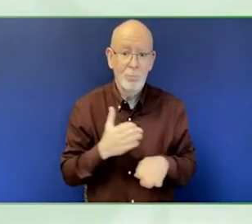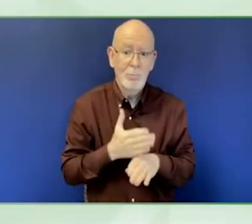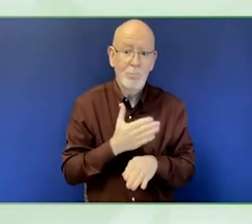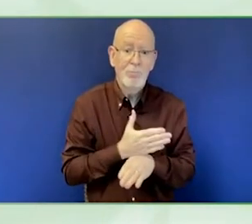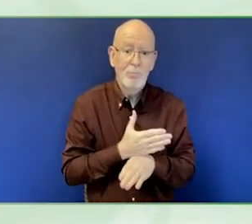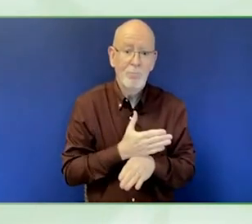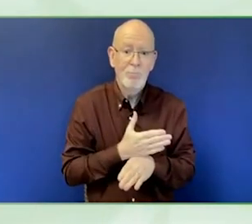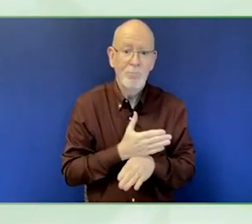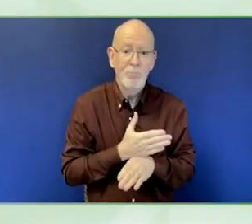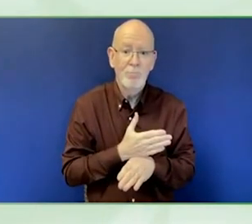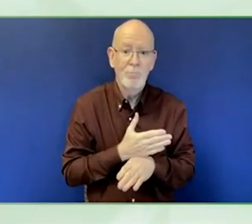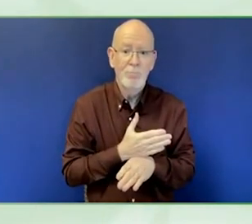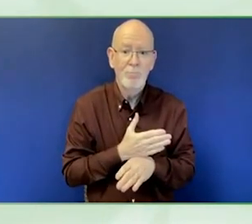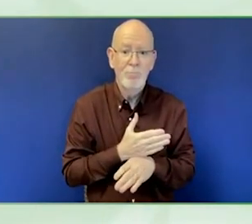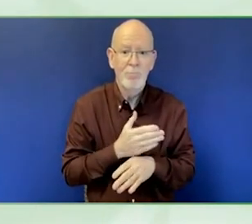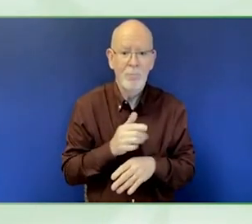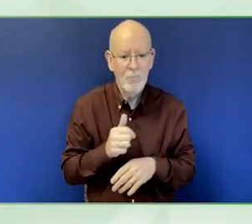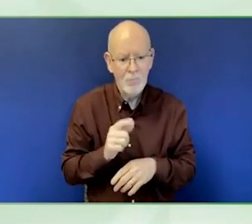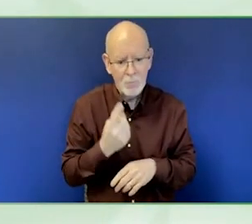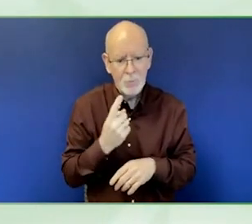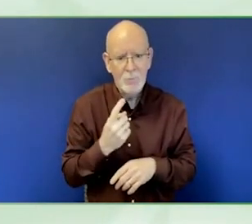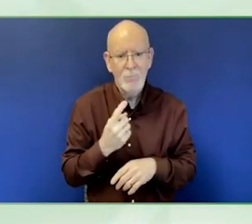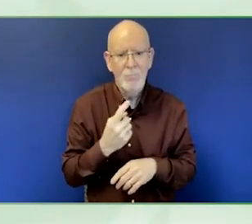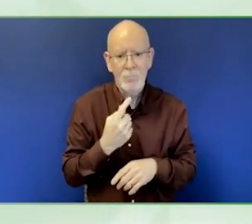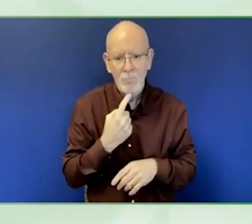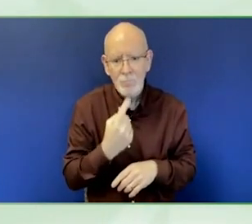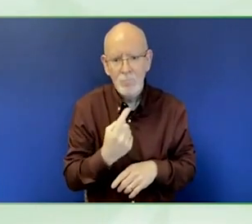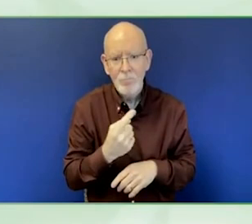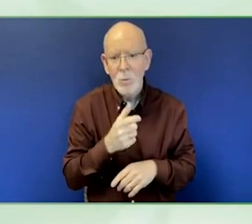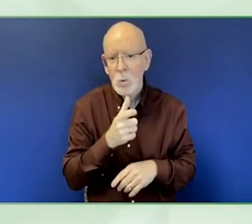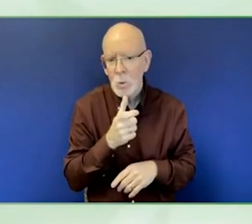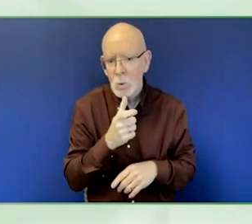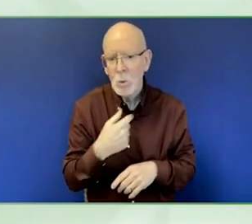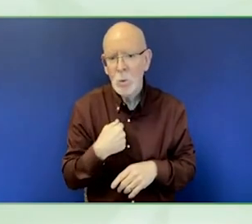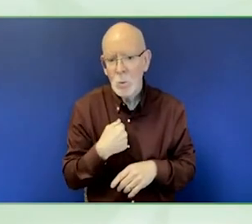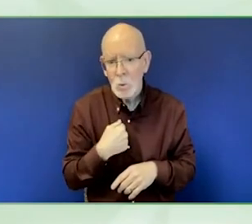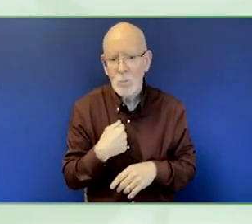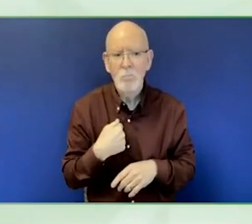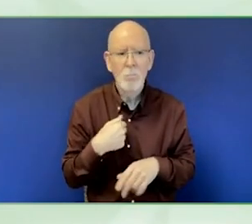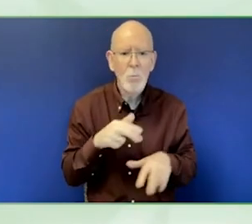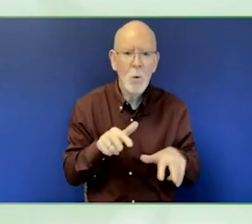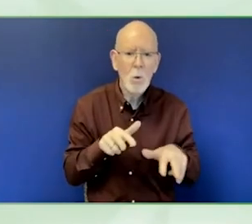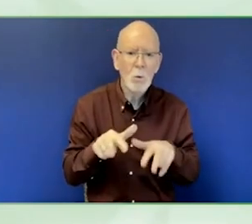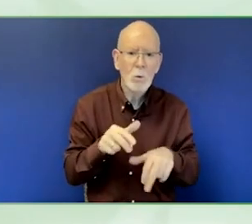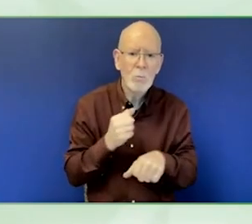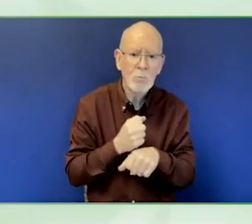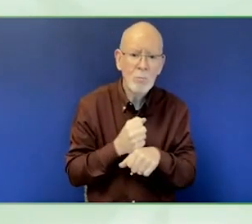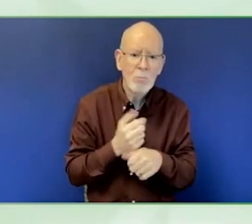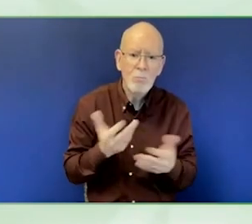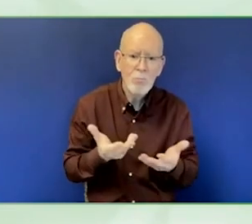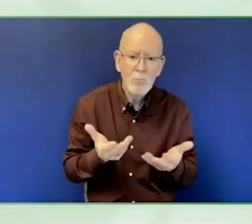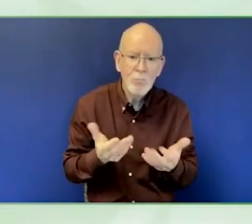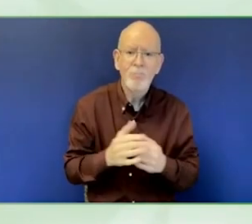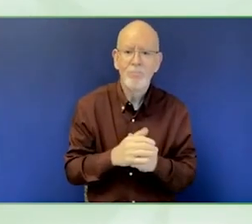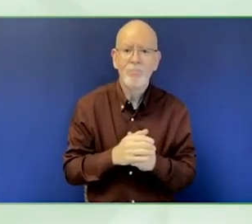So please listen tentatively we will have a section for Q&A.